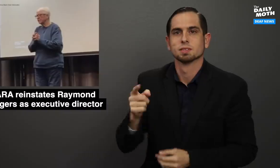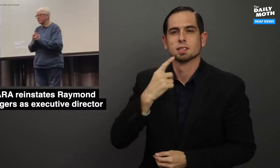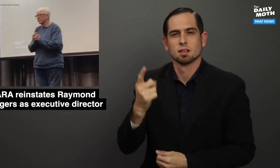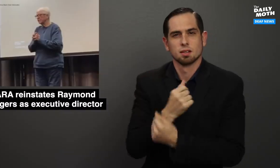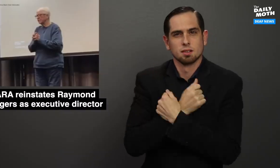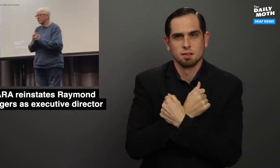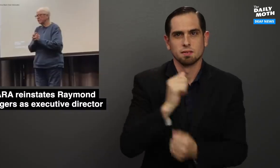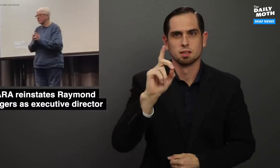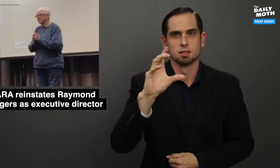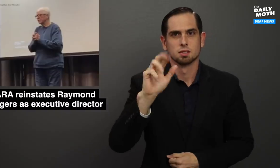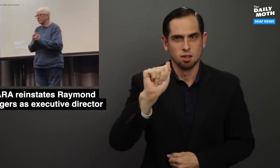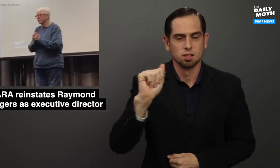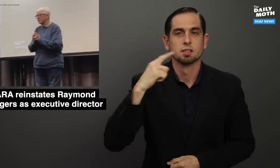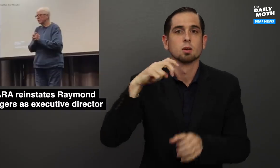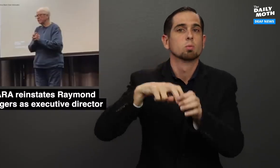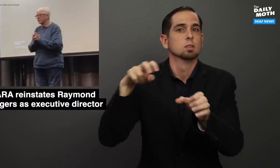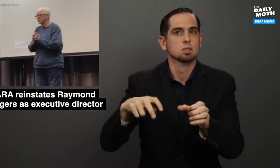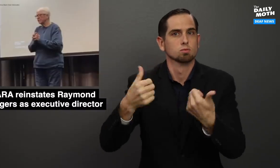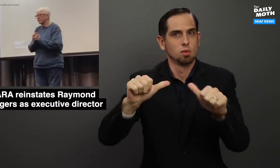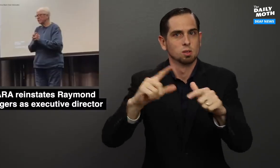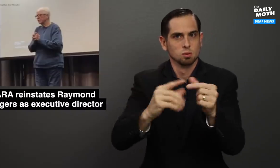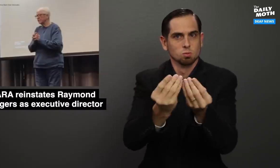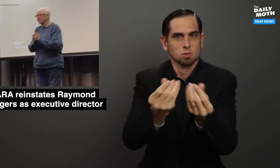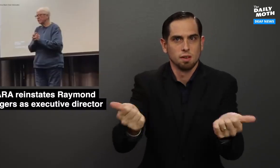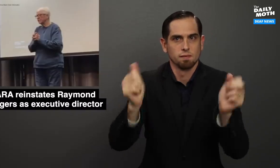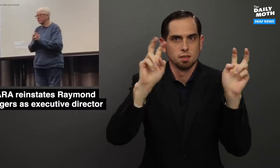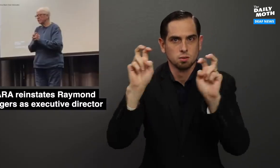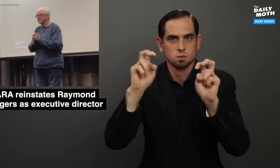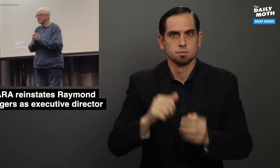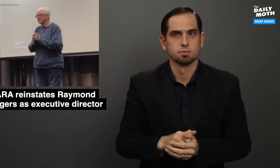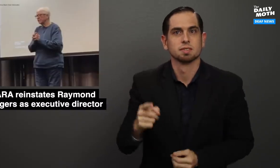She said she loved DCARA and resigned to try and resolve the issue.